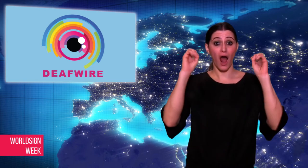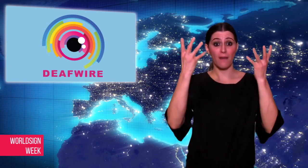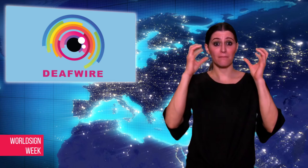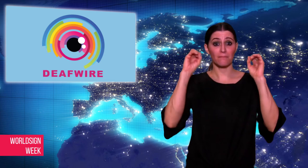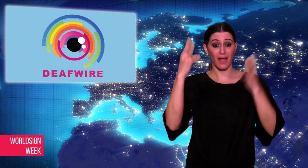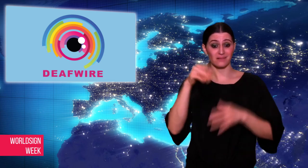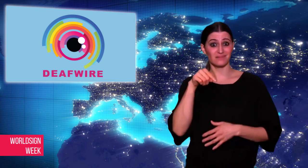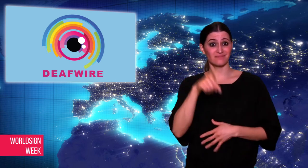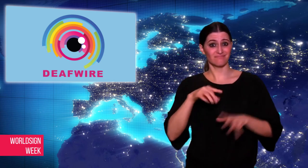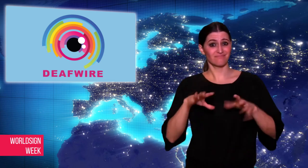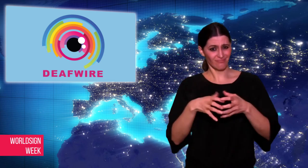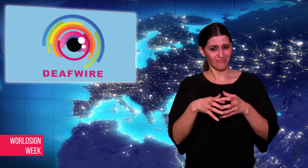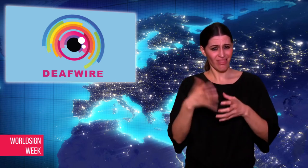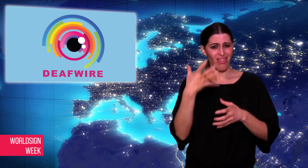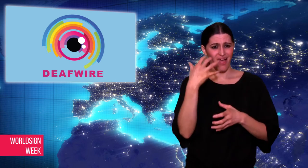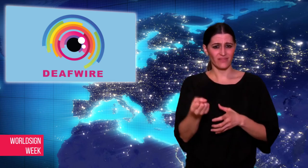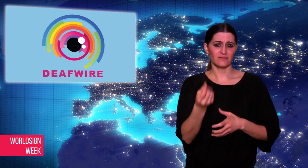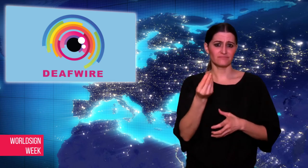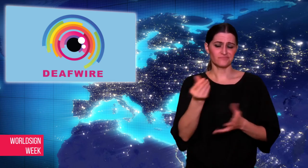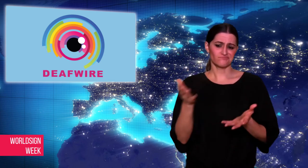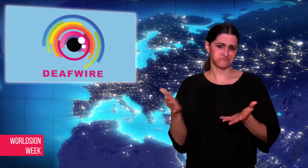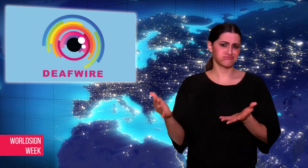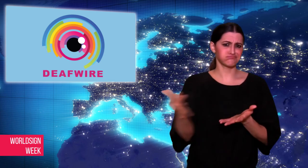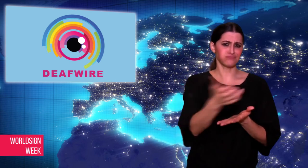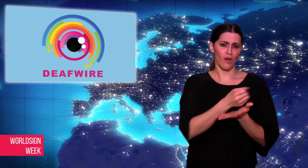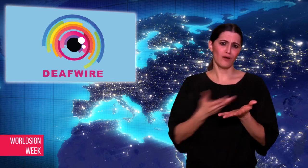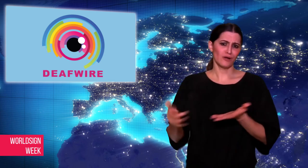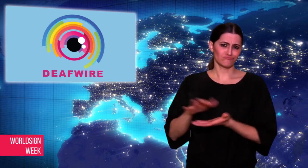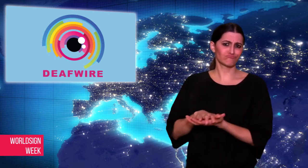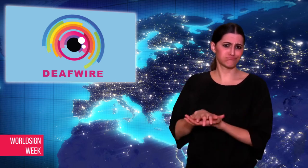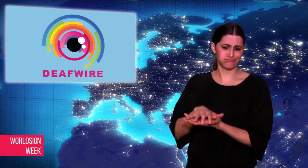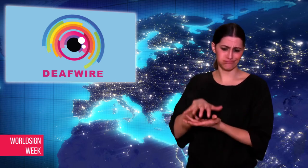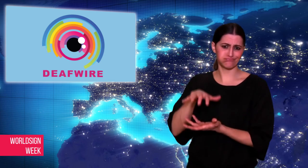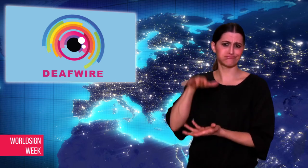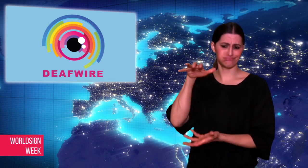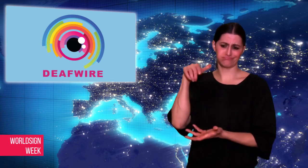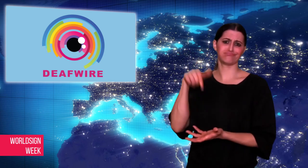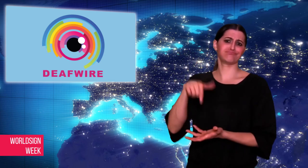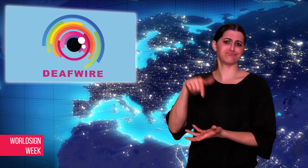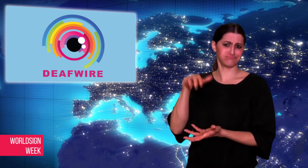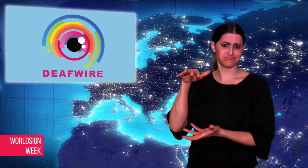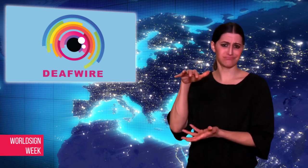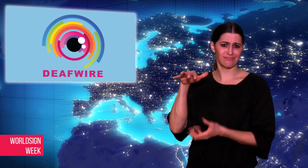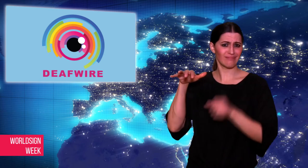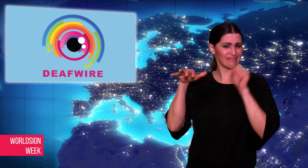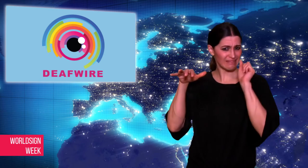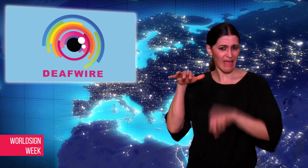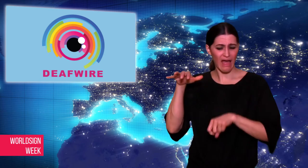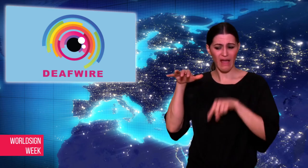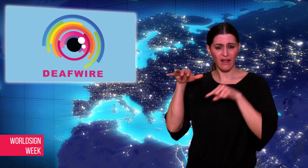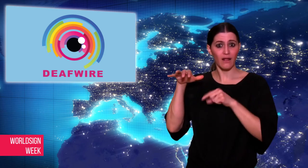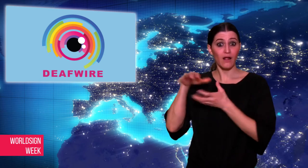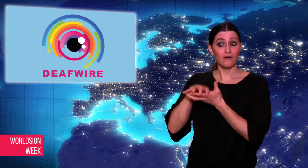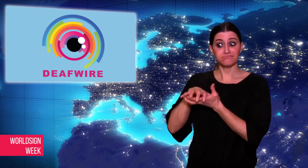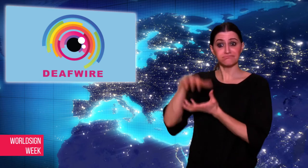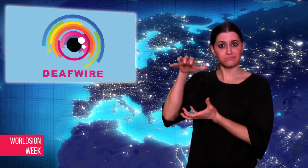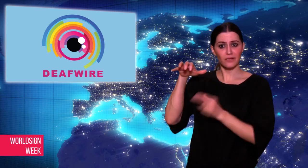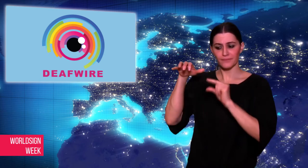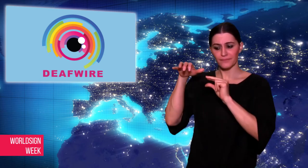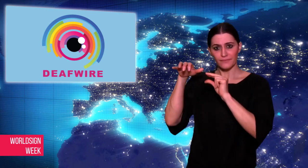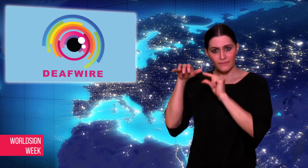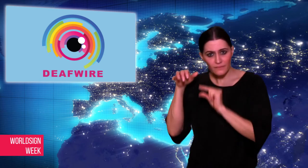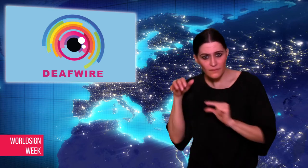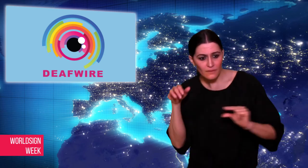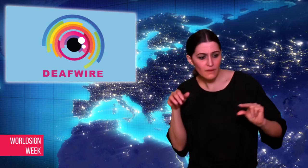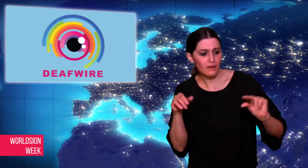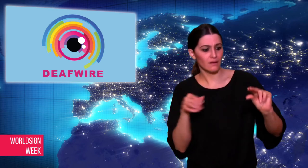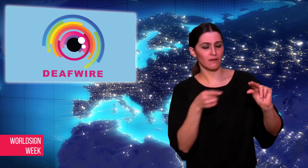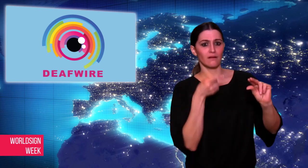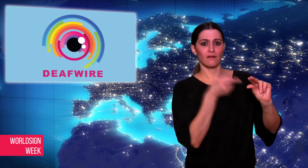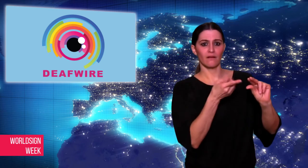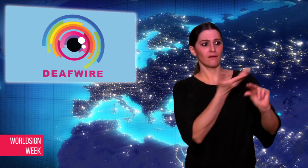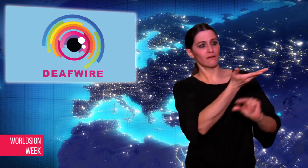part of its revenues to cost of